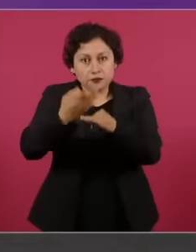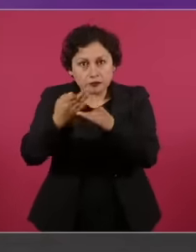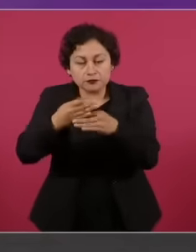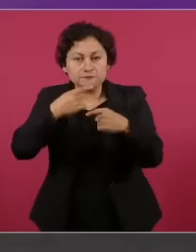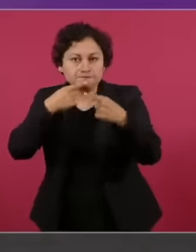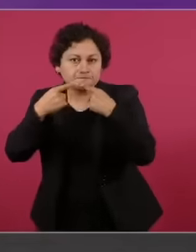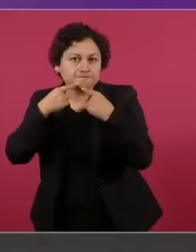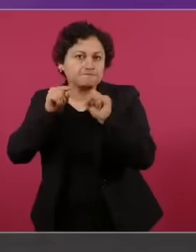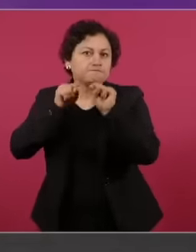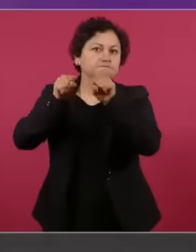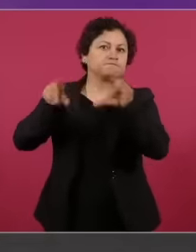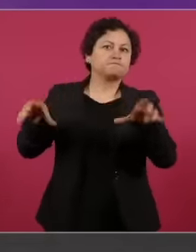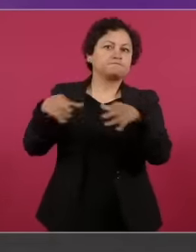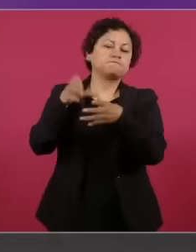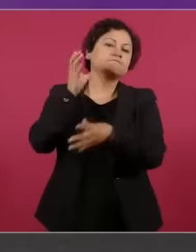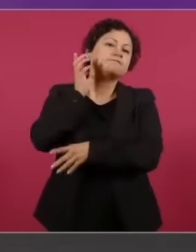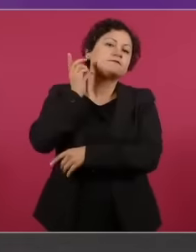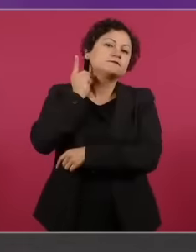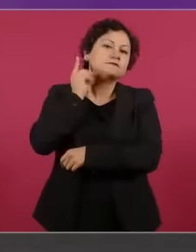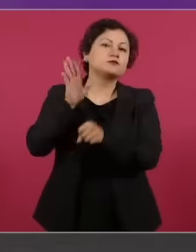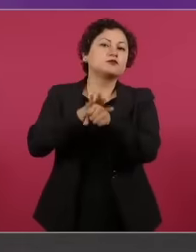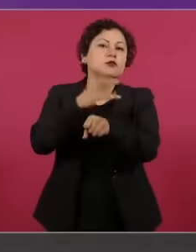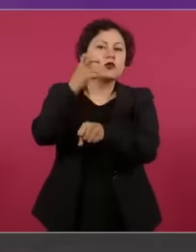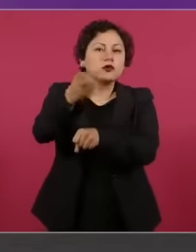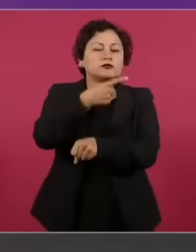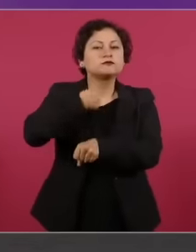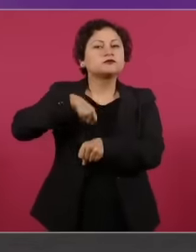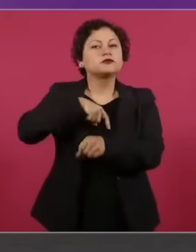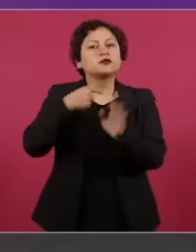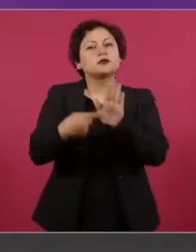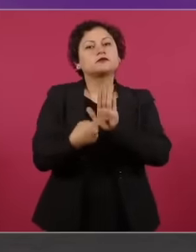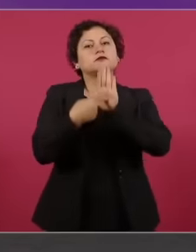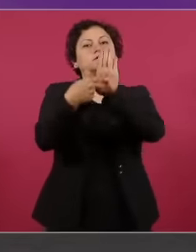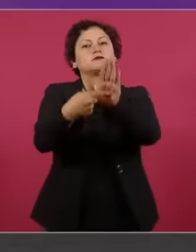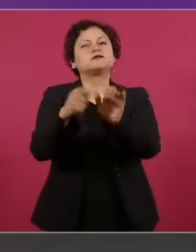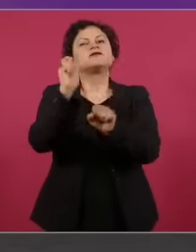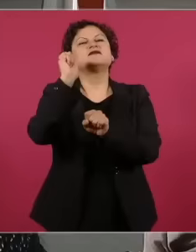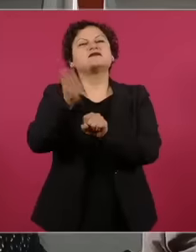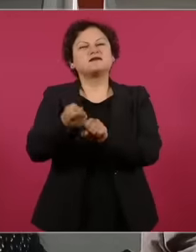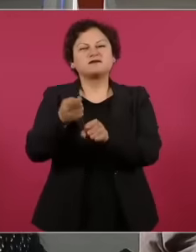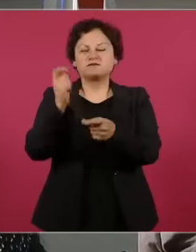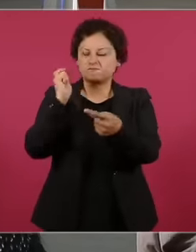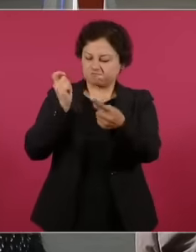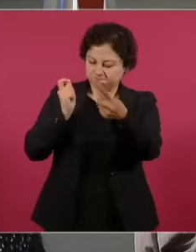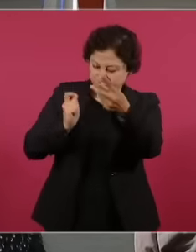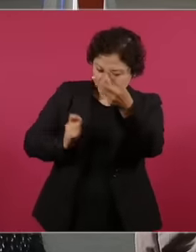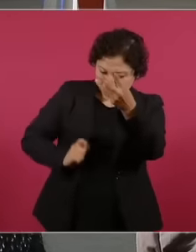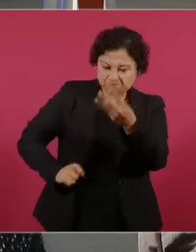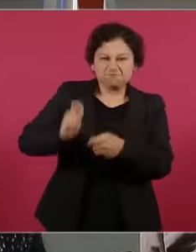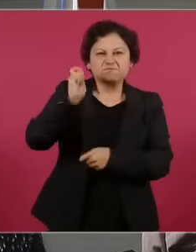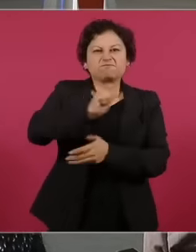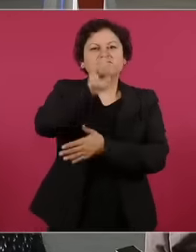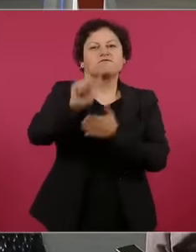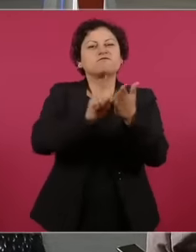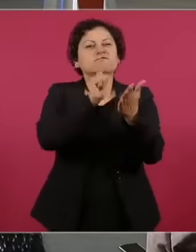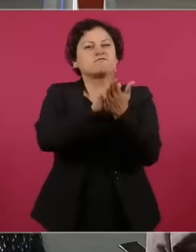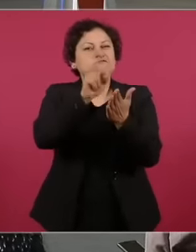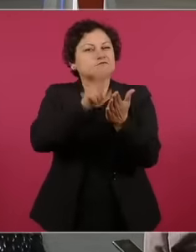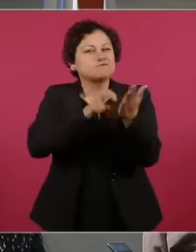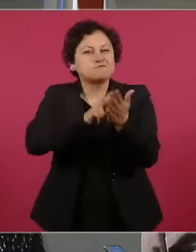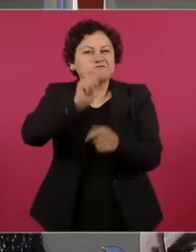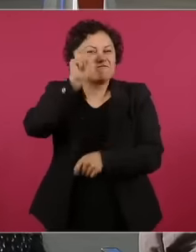take a look at what this reform means. There are four